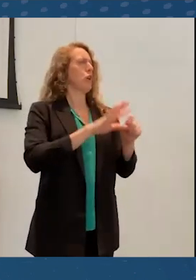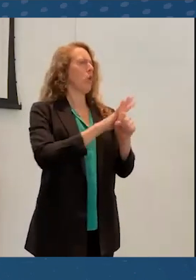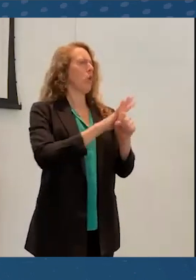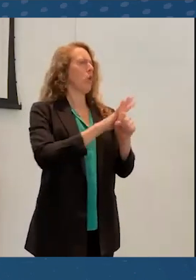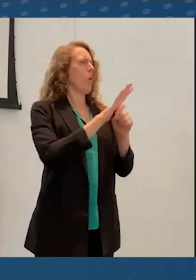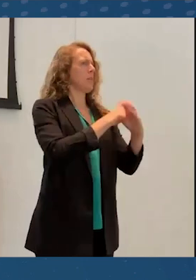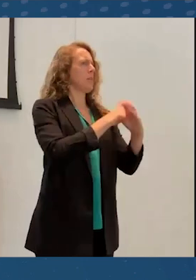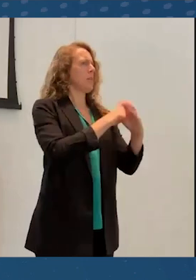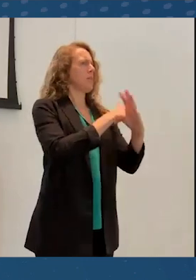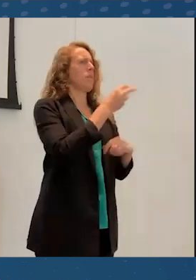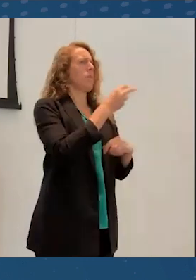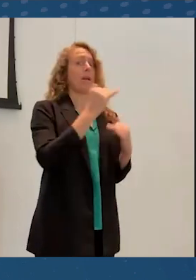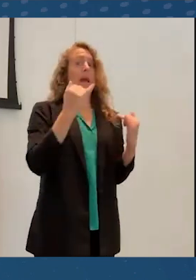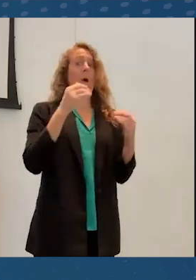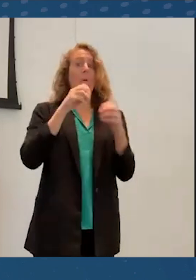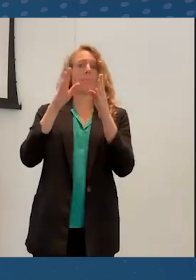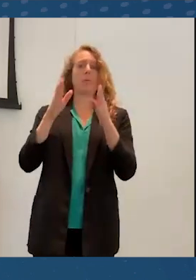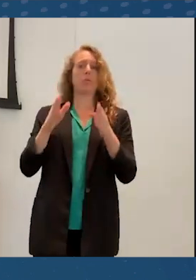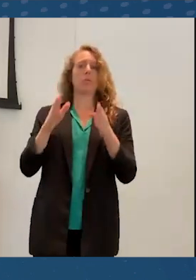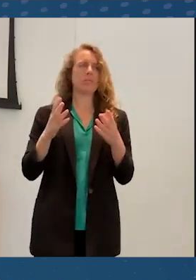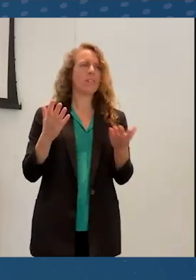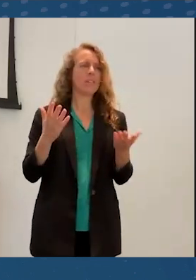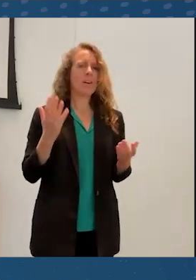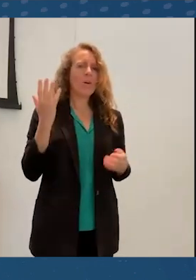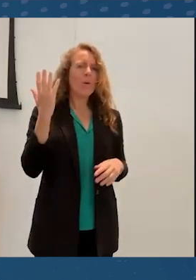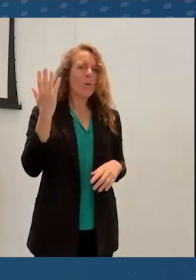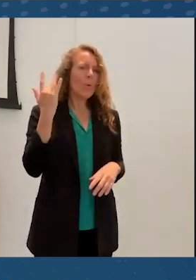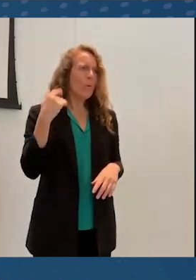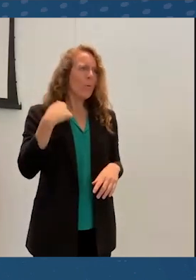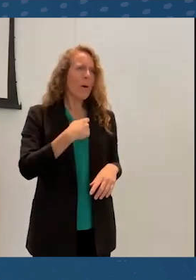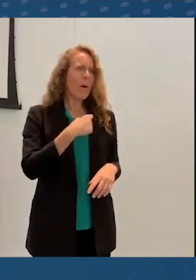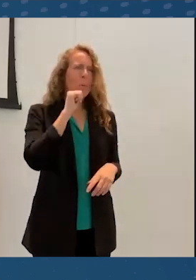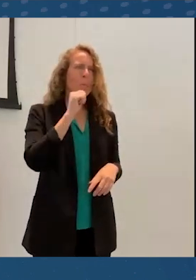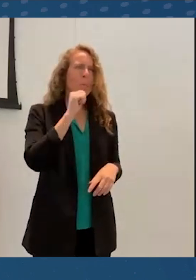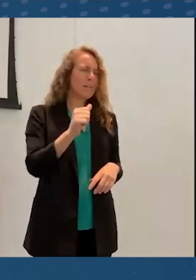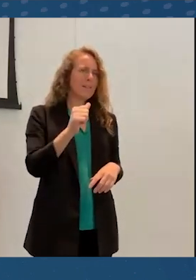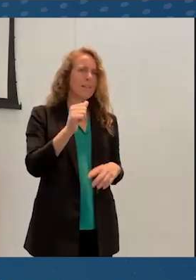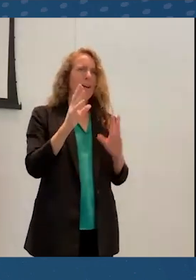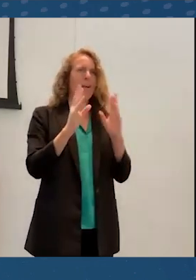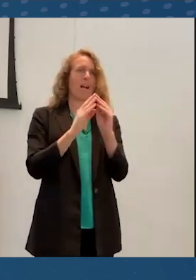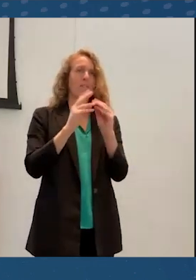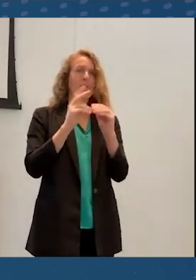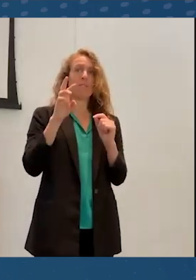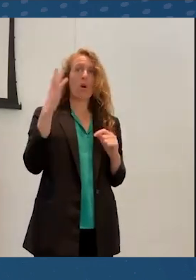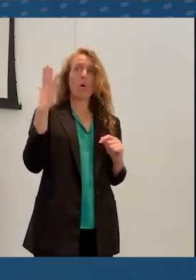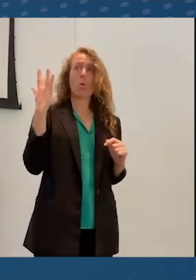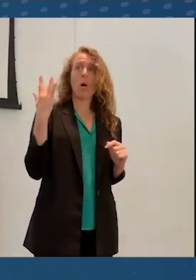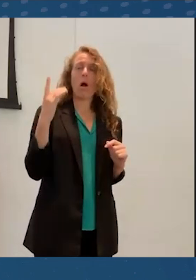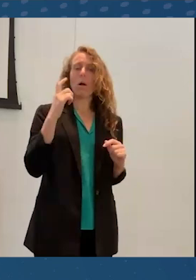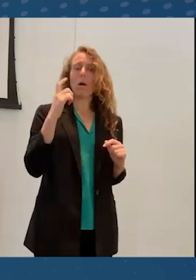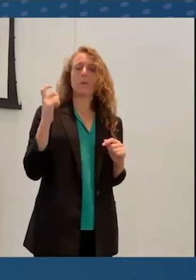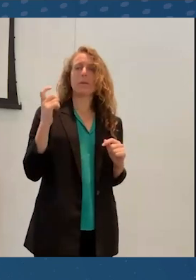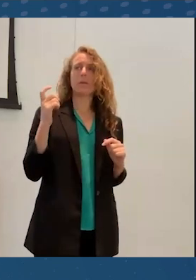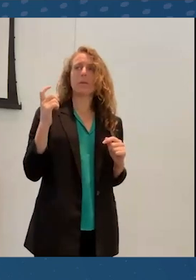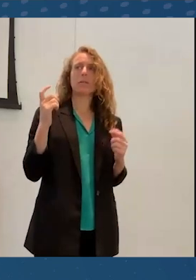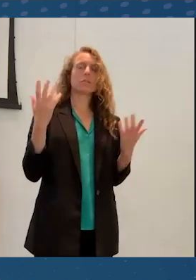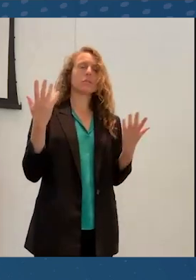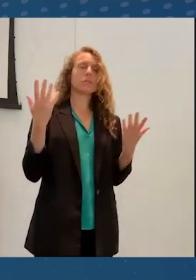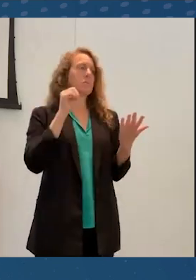So why are we not conferencing in virtual reality? We know why, because it's not accessible yet.